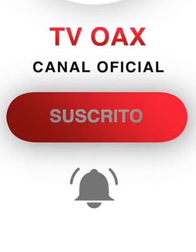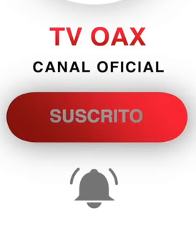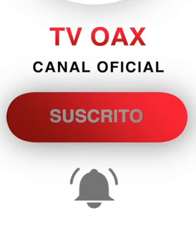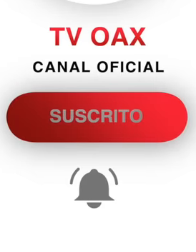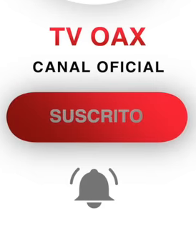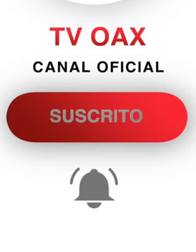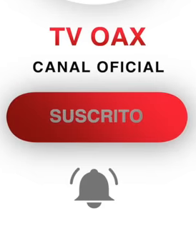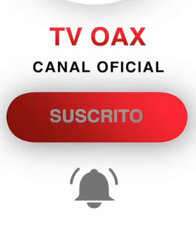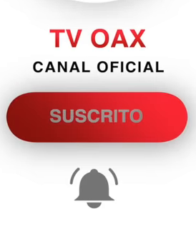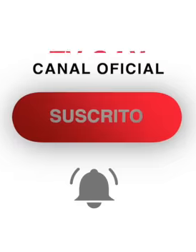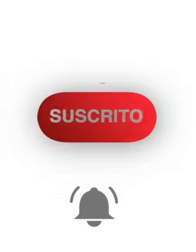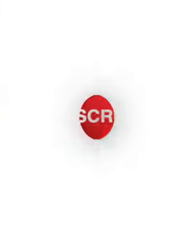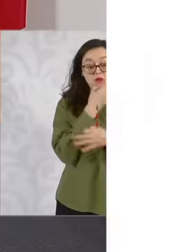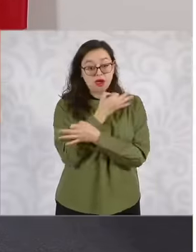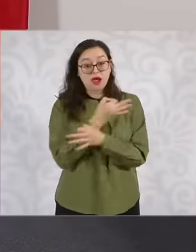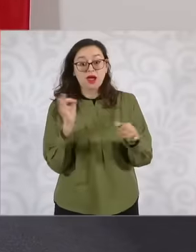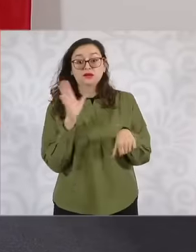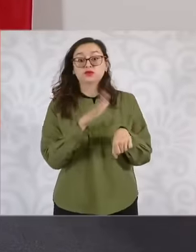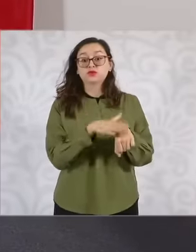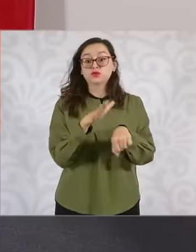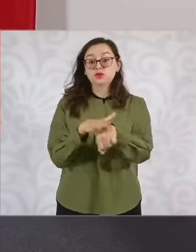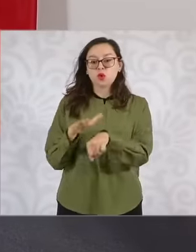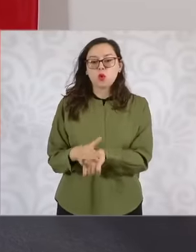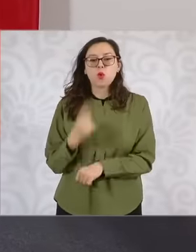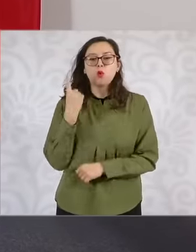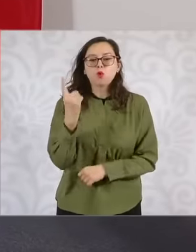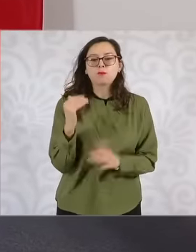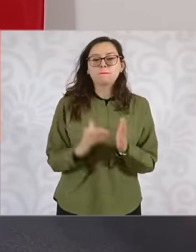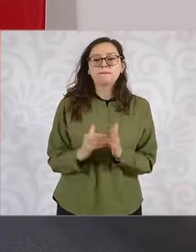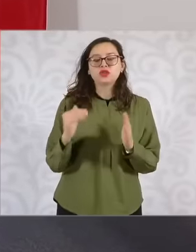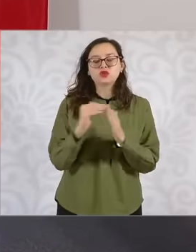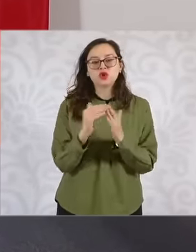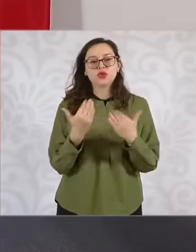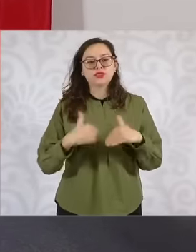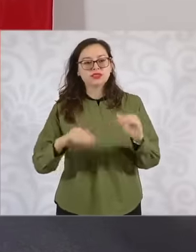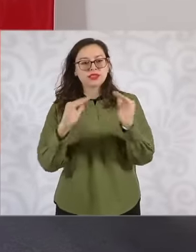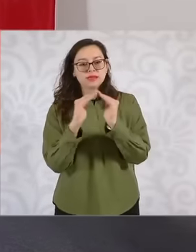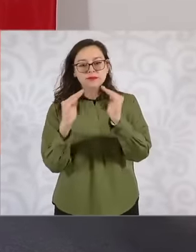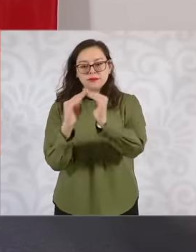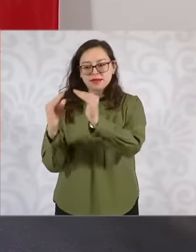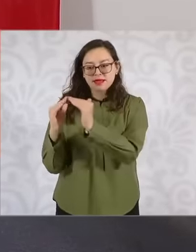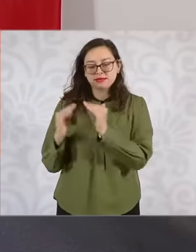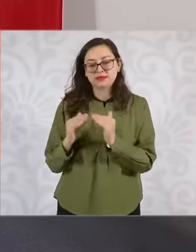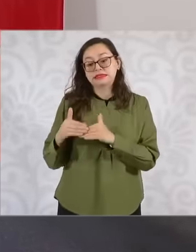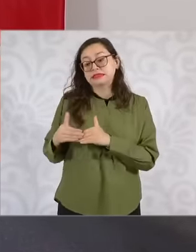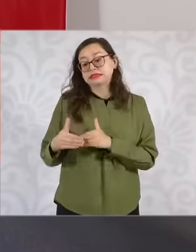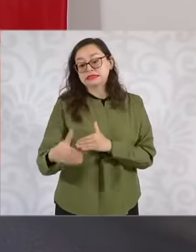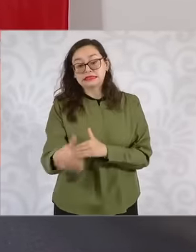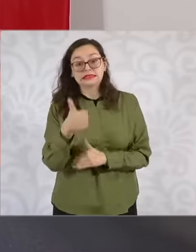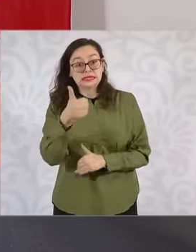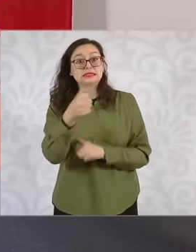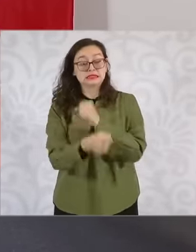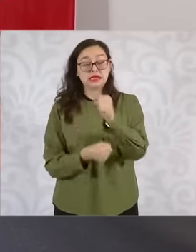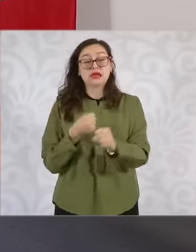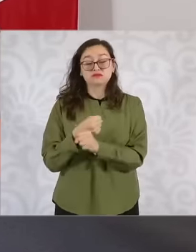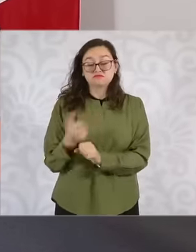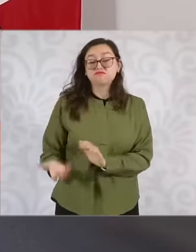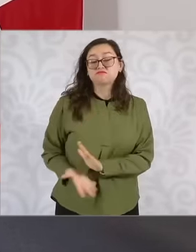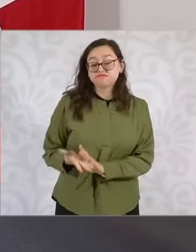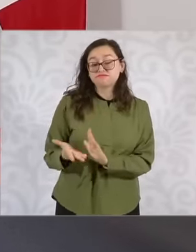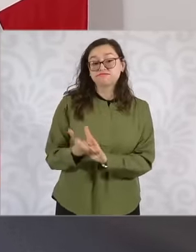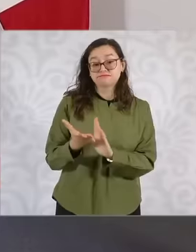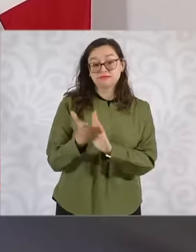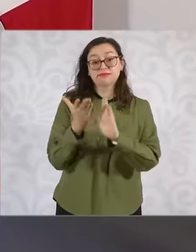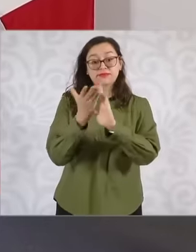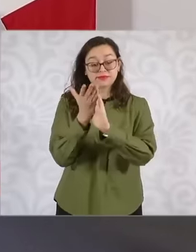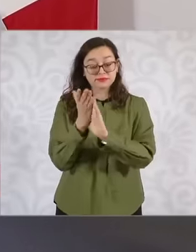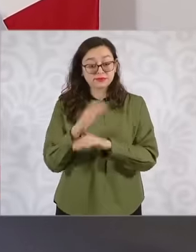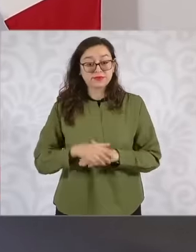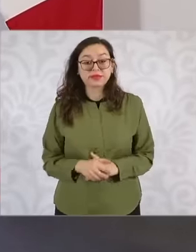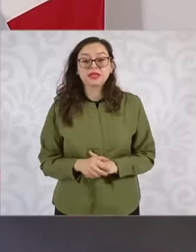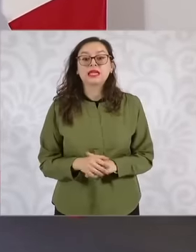one million homes that we are going to build in the six-year term at least and also one million homes